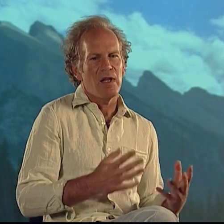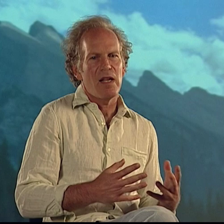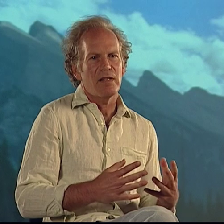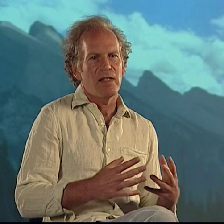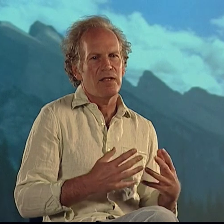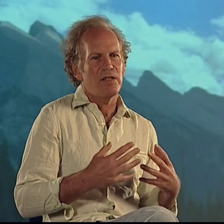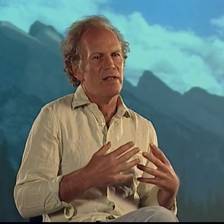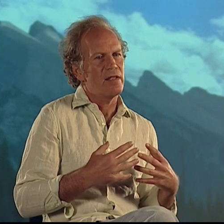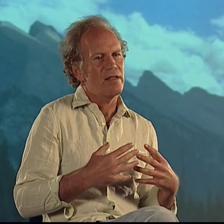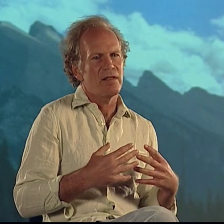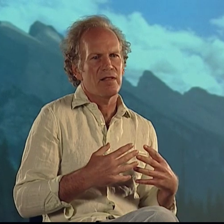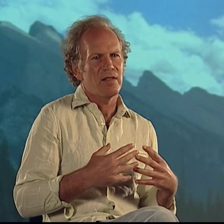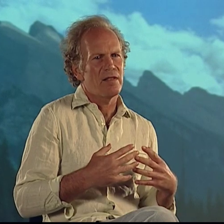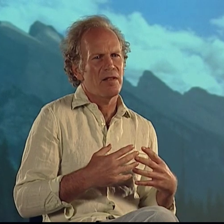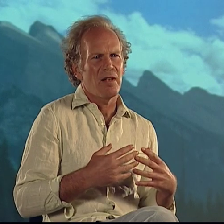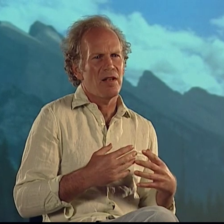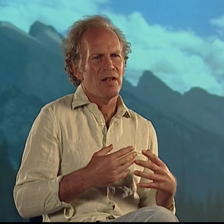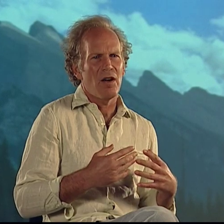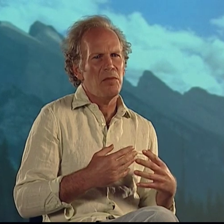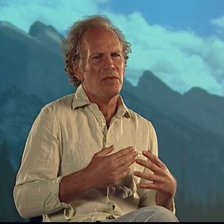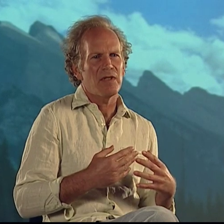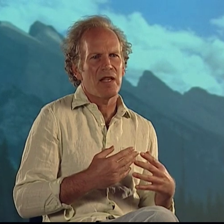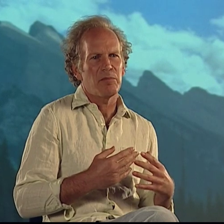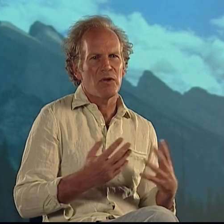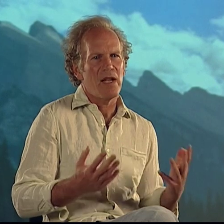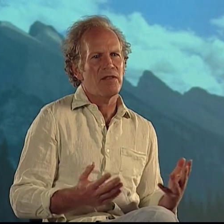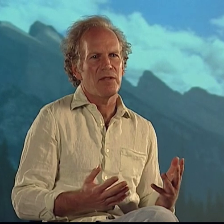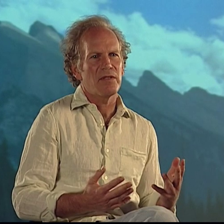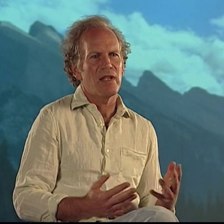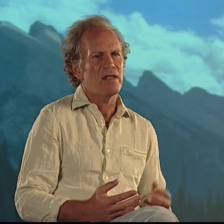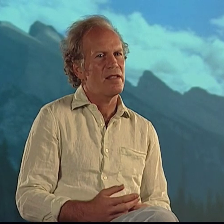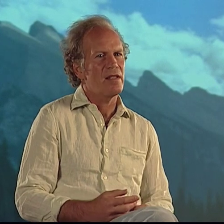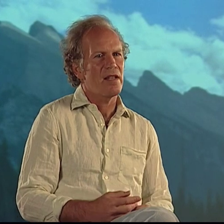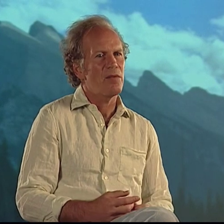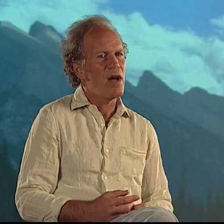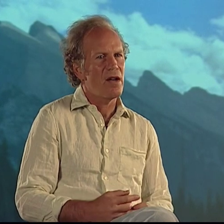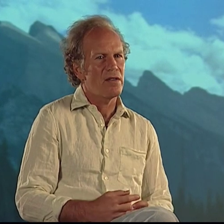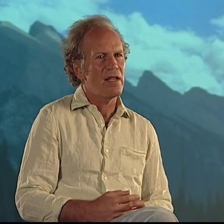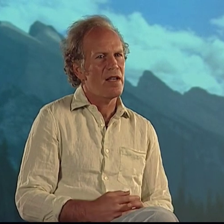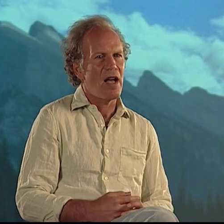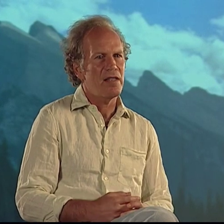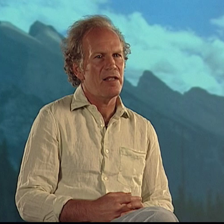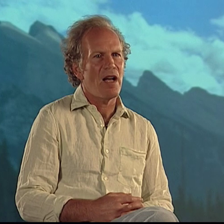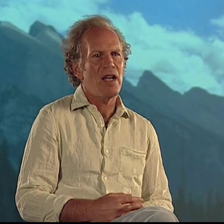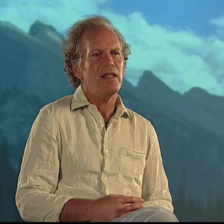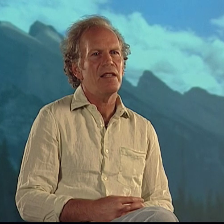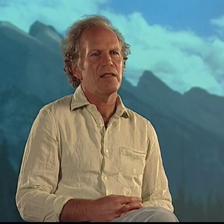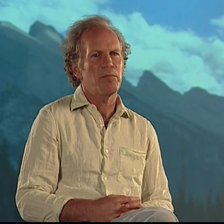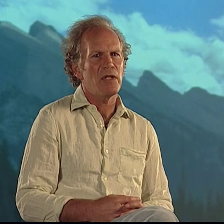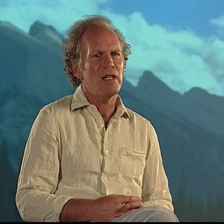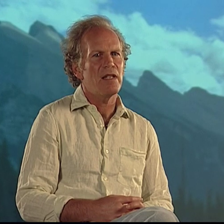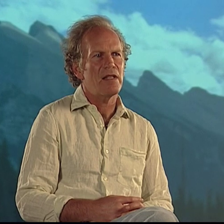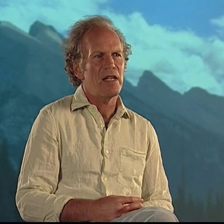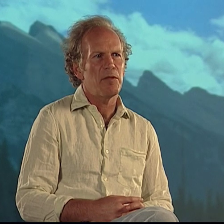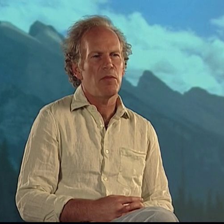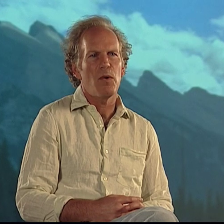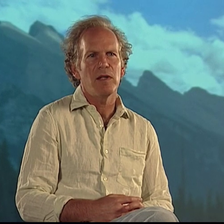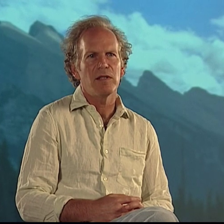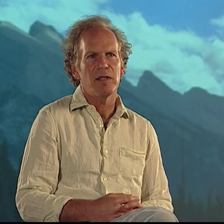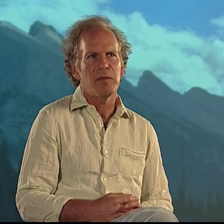into this almost like breakthrough sense of like "Wow, yeah! "I think it's politically important to me."